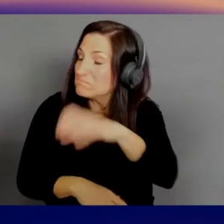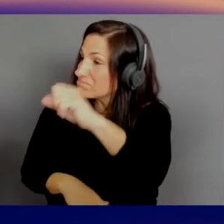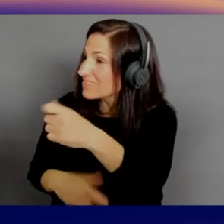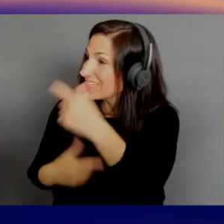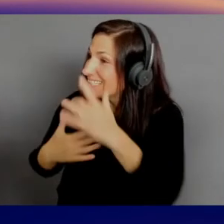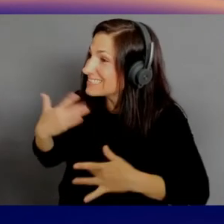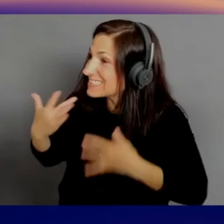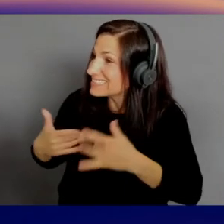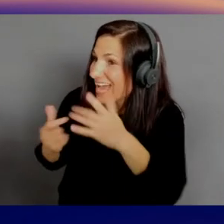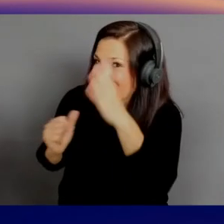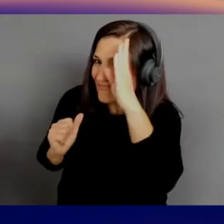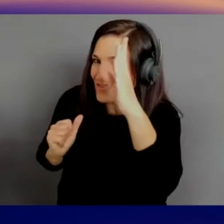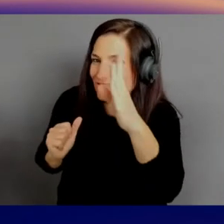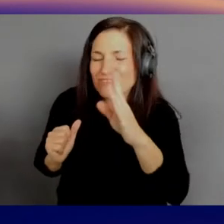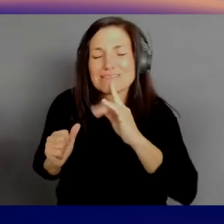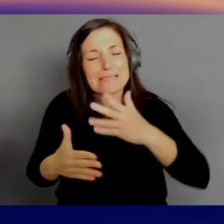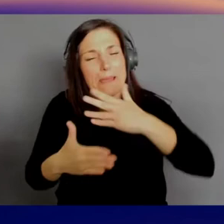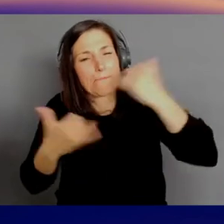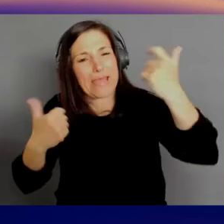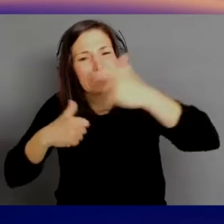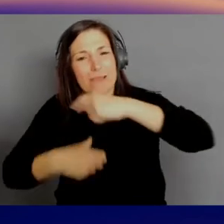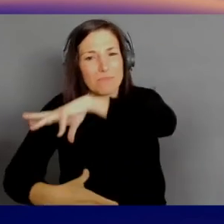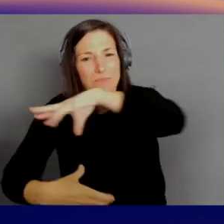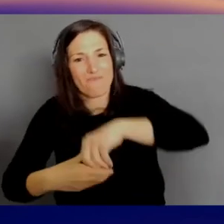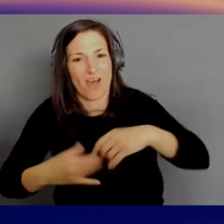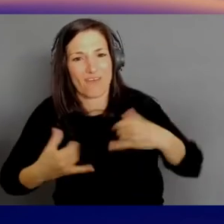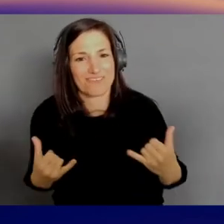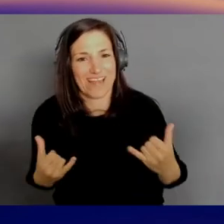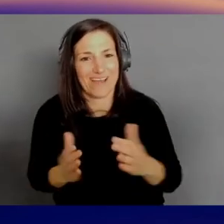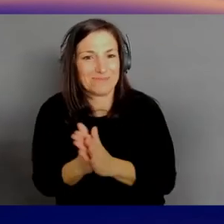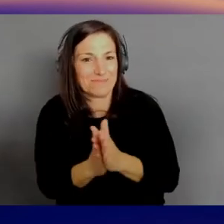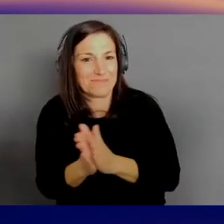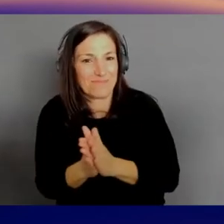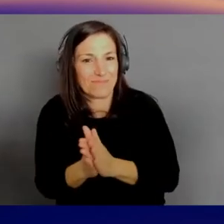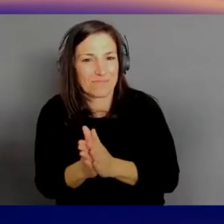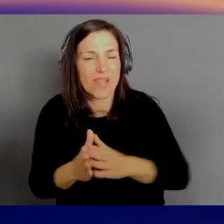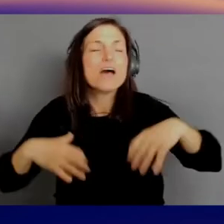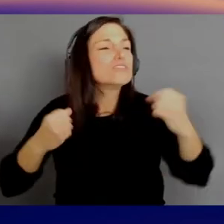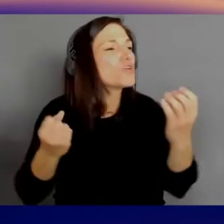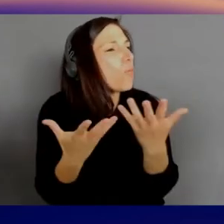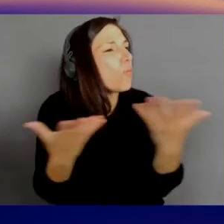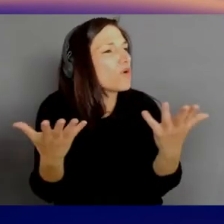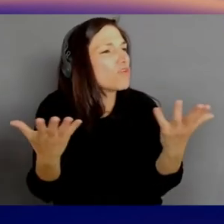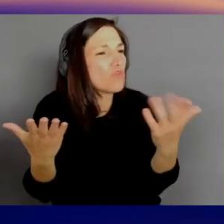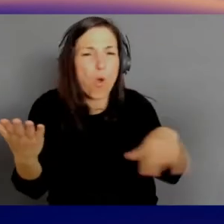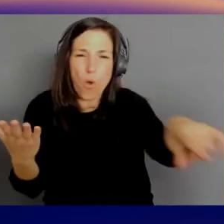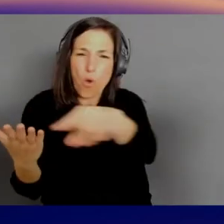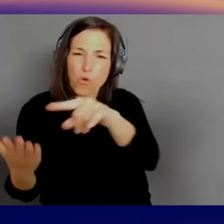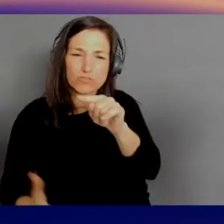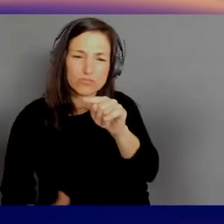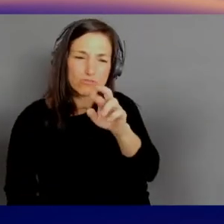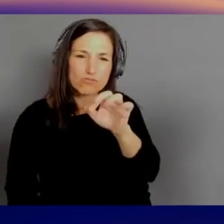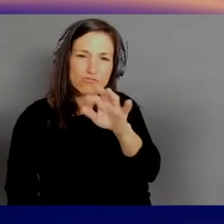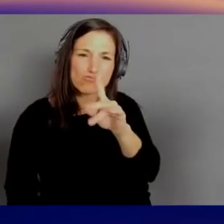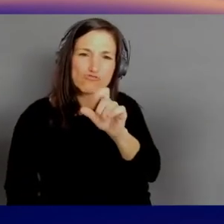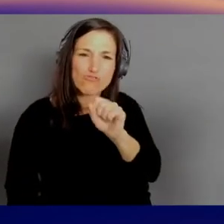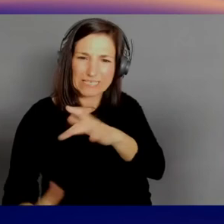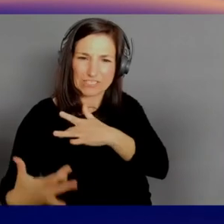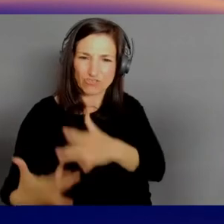So what are those trends? How do we get from 60 to 8? If we start, like I told the young kids now, clockwise,